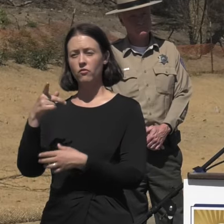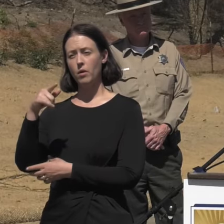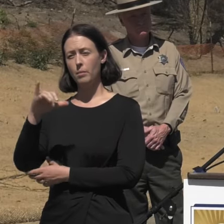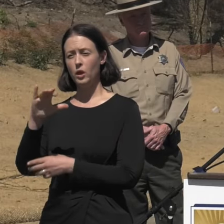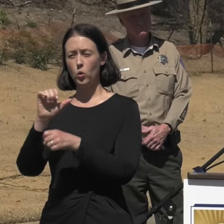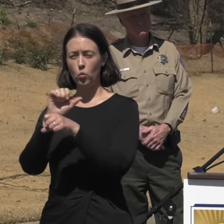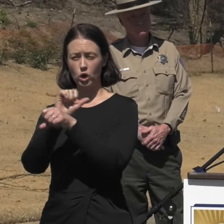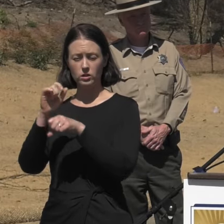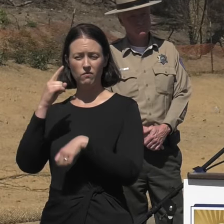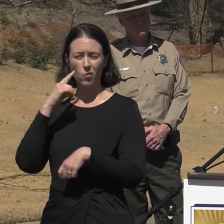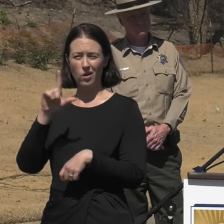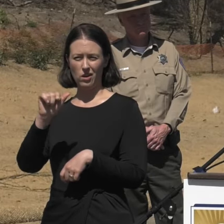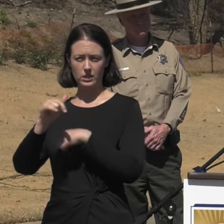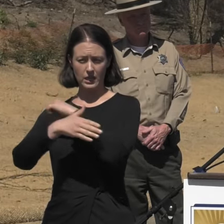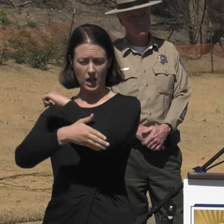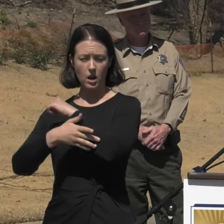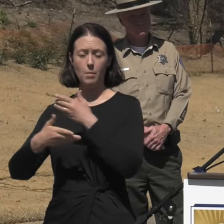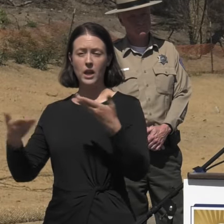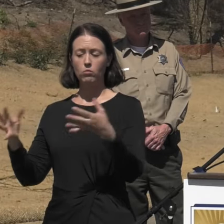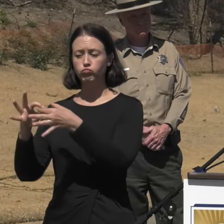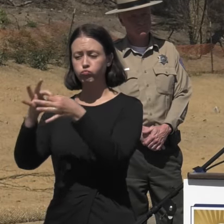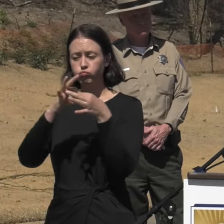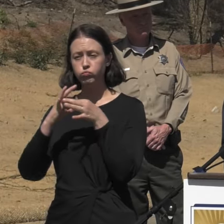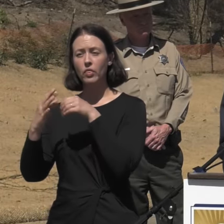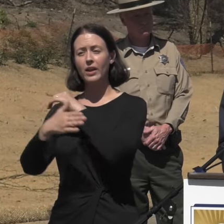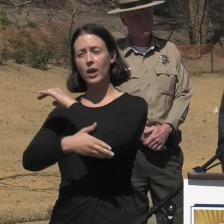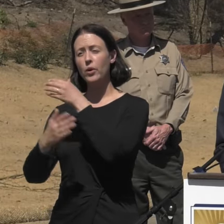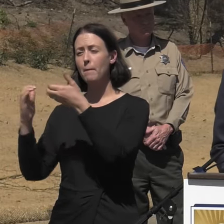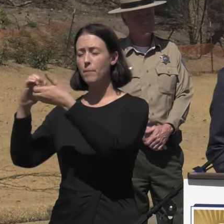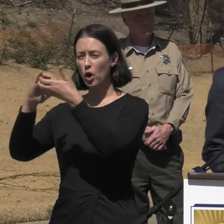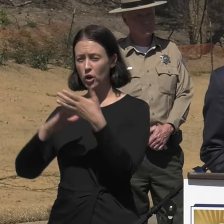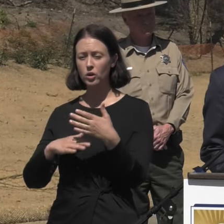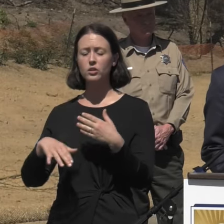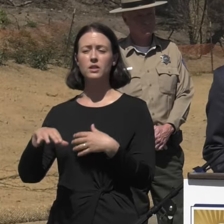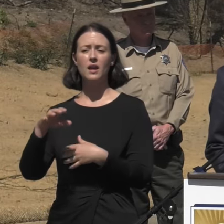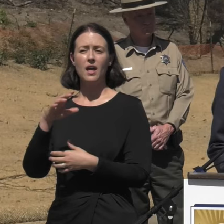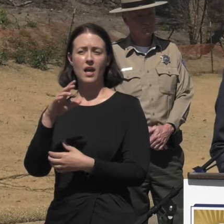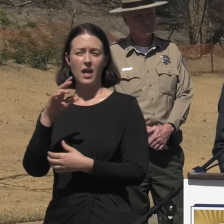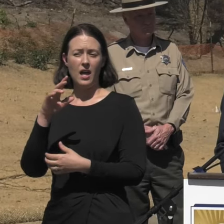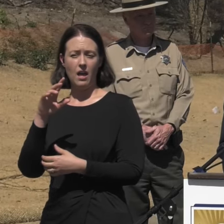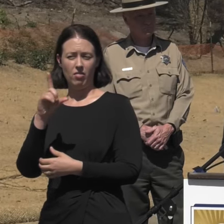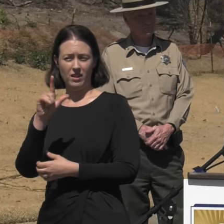I'm here today joined with county partners, and representing Supervisor Kuehl, her Chief of Staff Lisa Mandel,